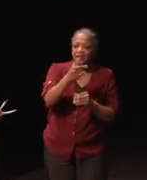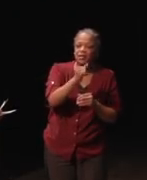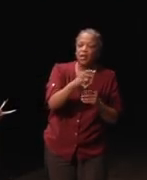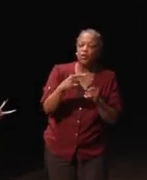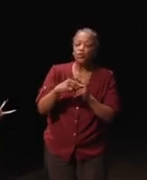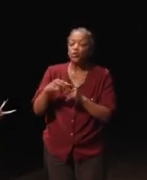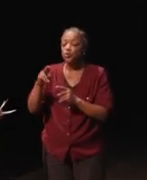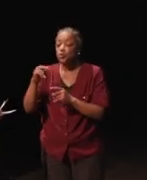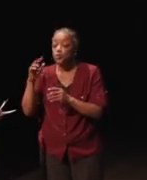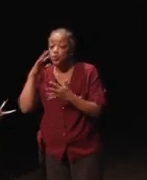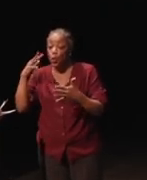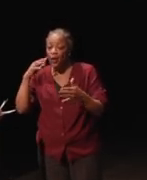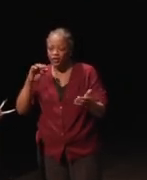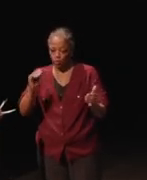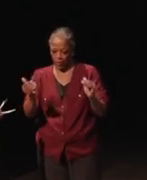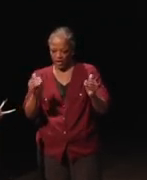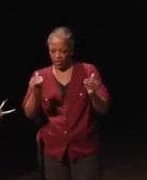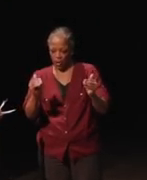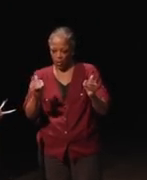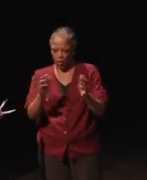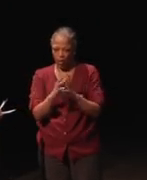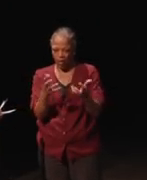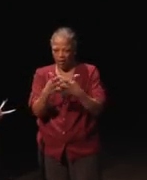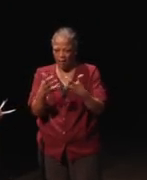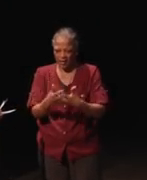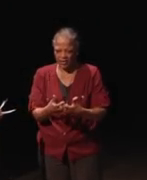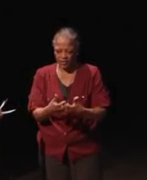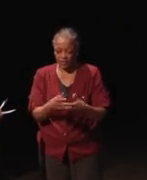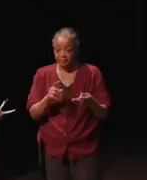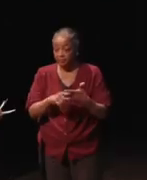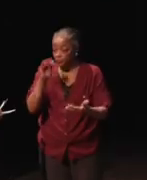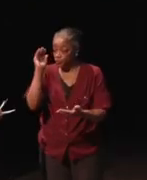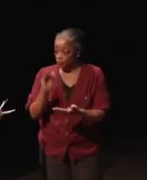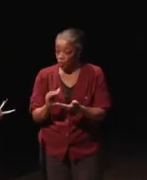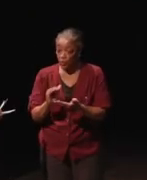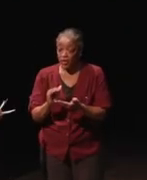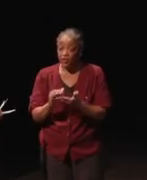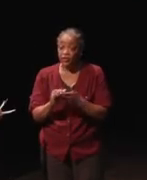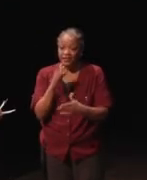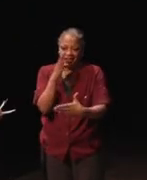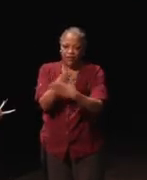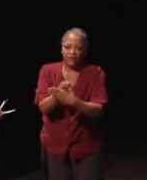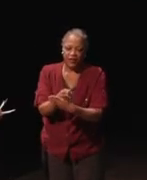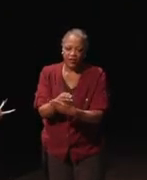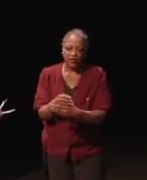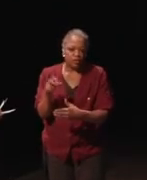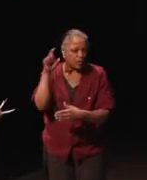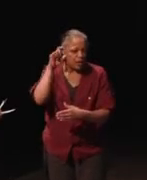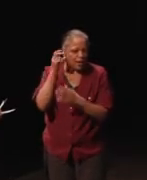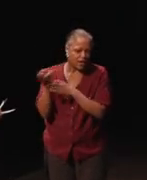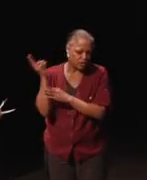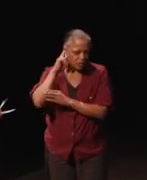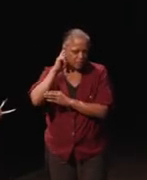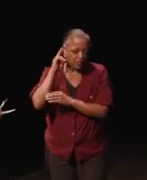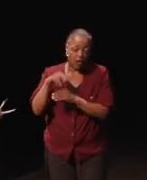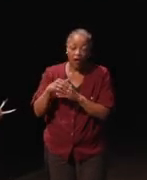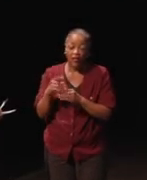or a combination, must reduce interference to hearing aids, cochlear implants and other hearing and sister technologies.